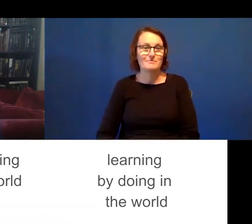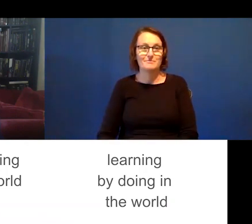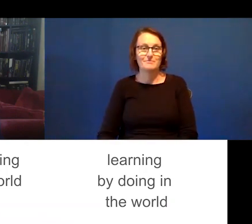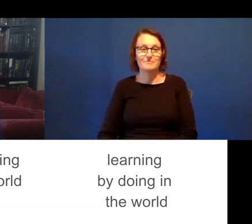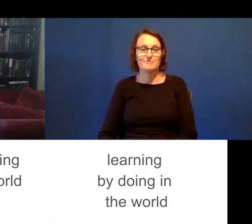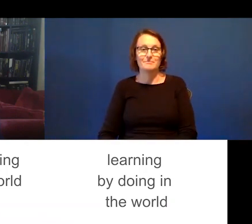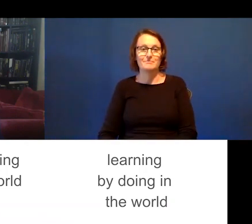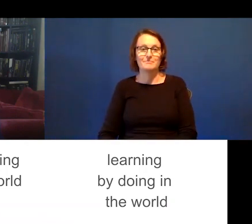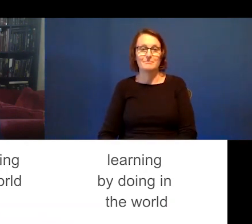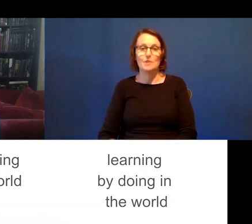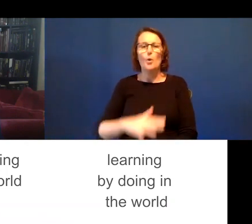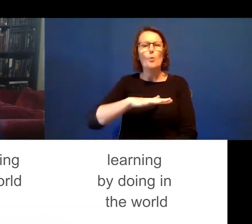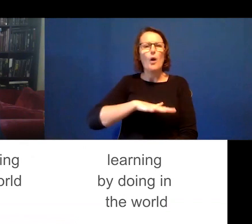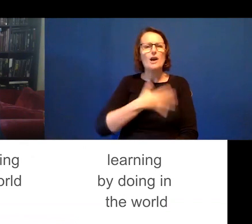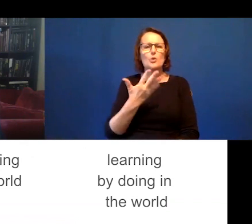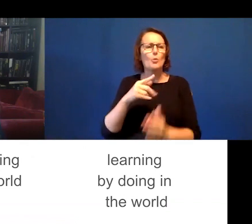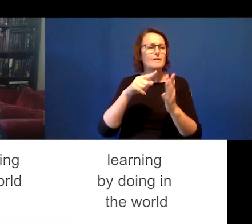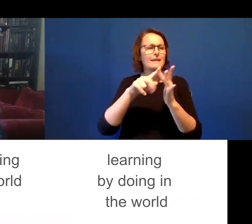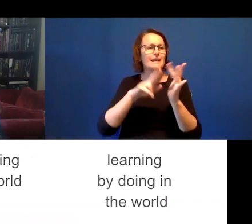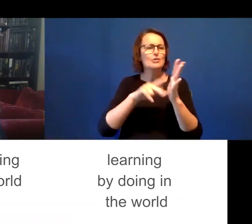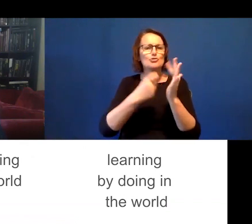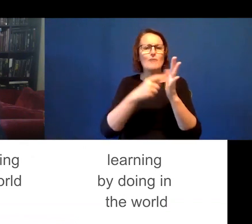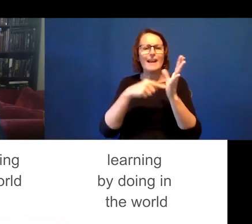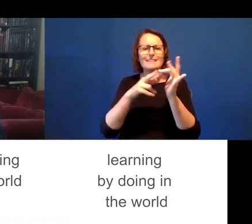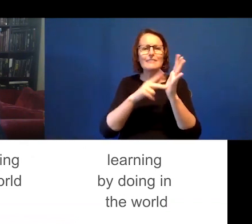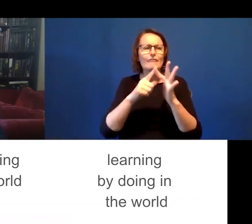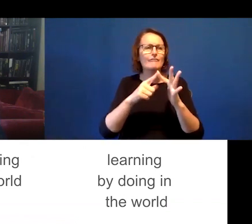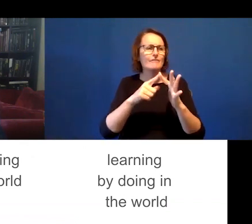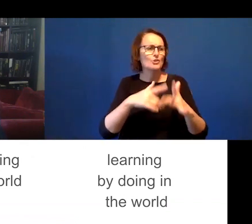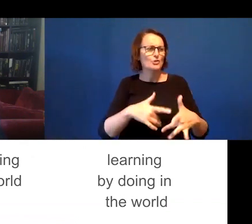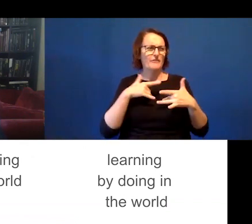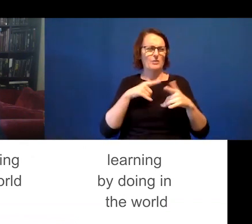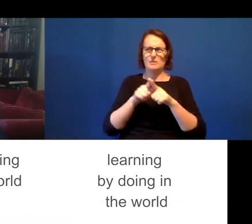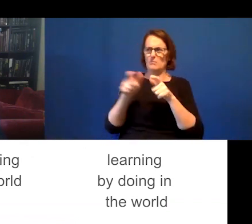of control, competition, domination and abuse.